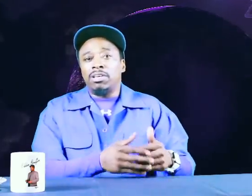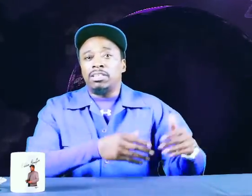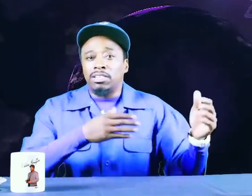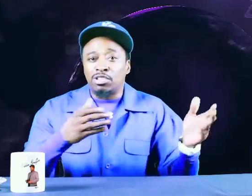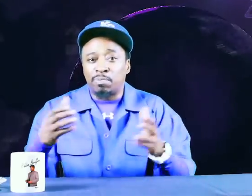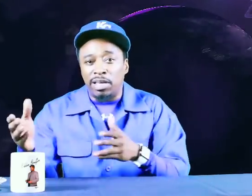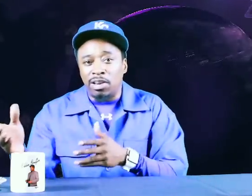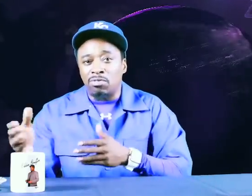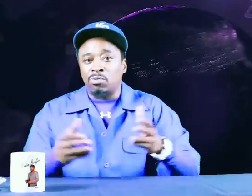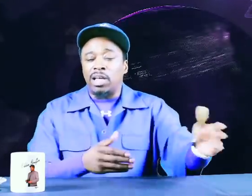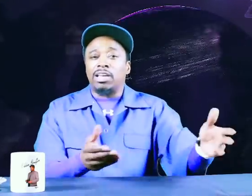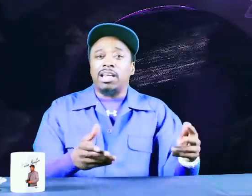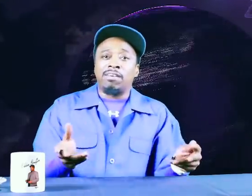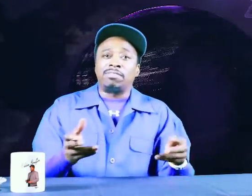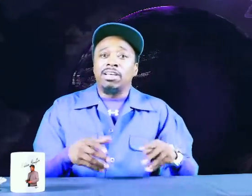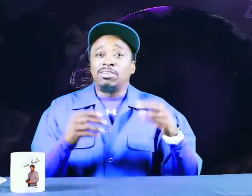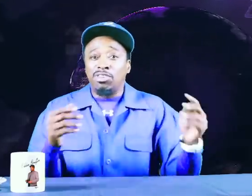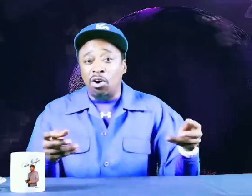Good speed on your way to heaven.